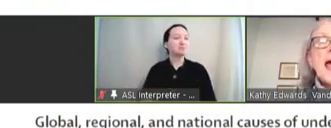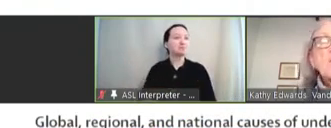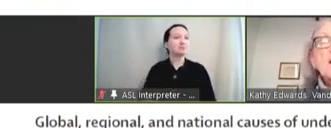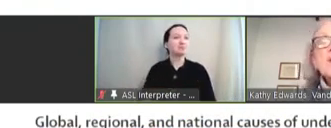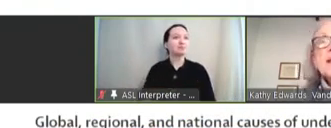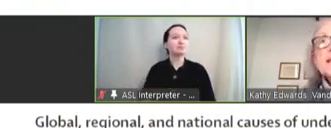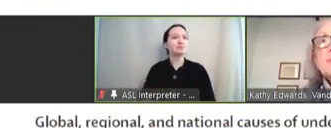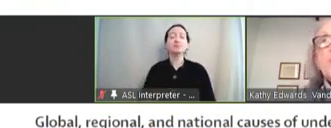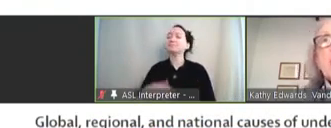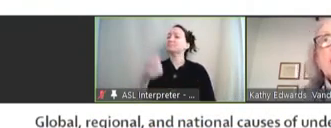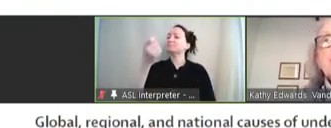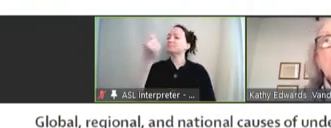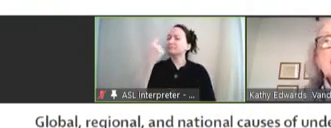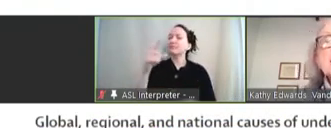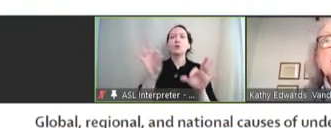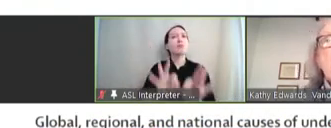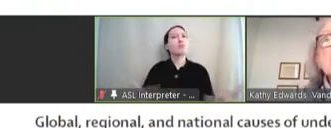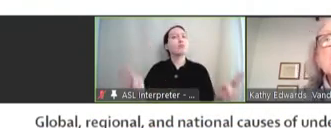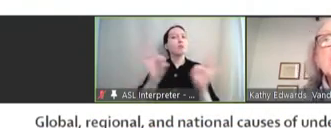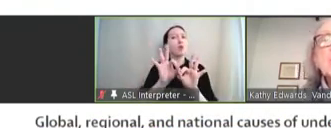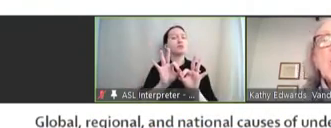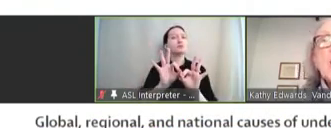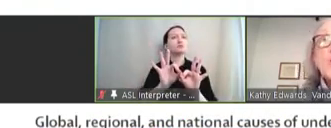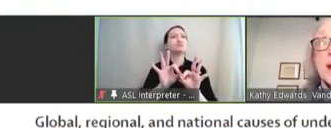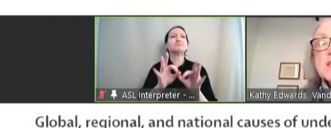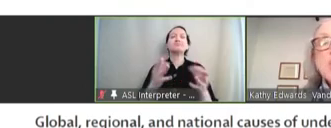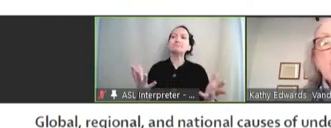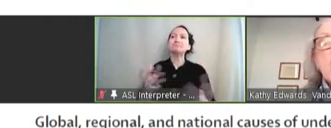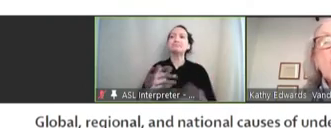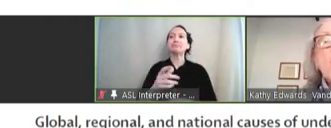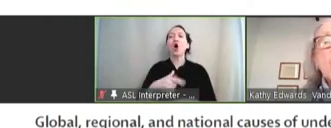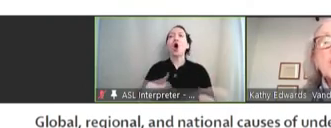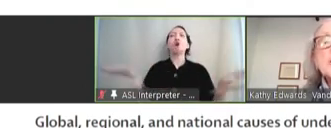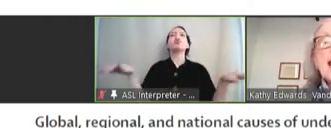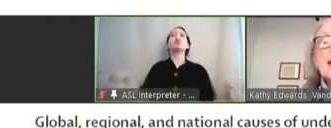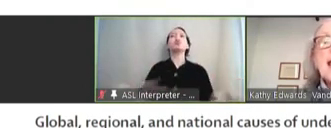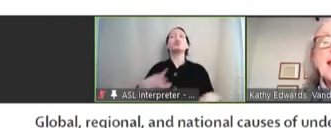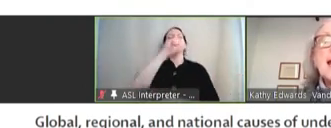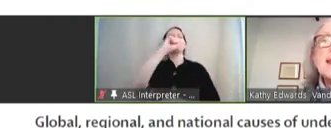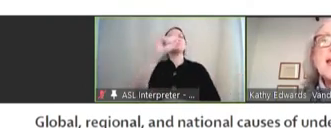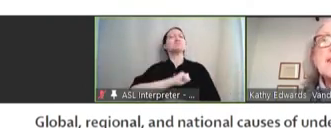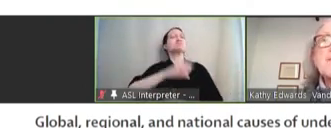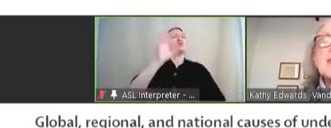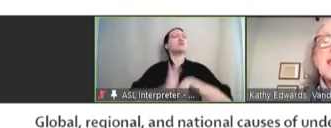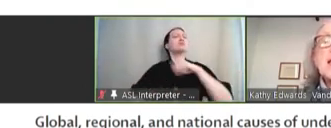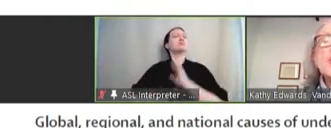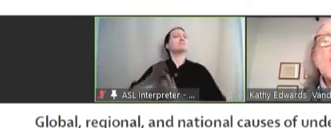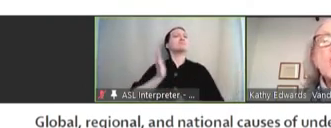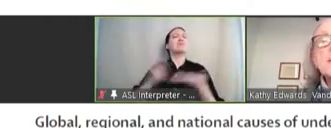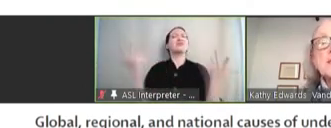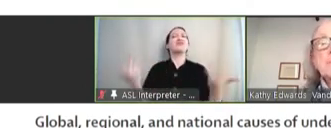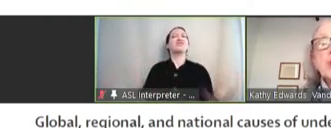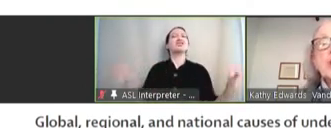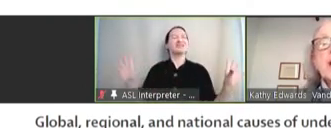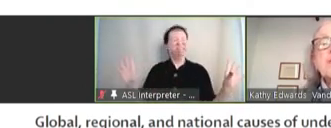However, it's important for us not to rest on our laurels. And I think that the enormous burden of